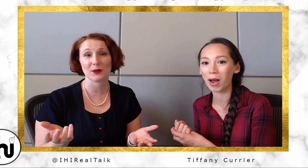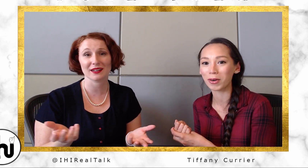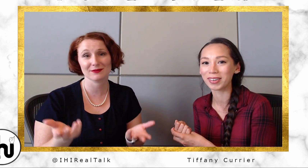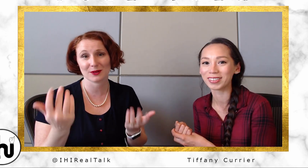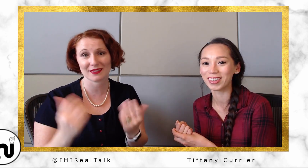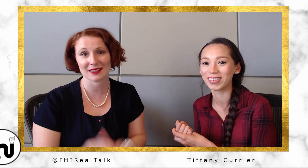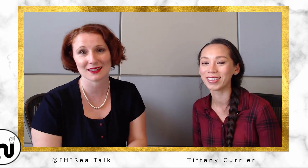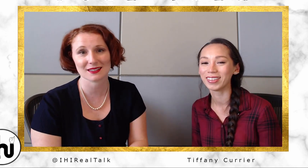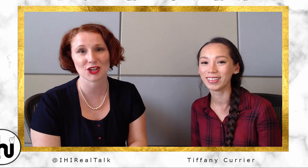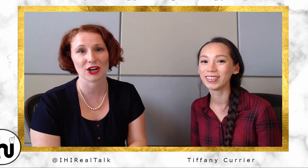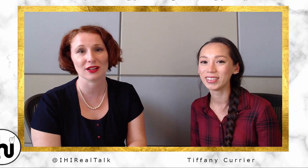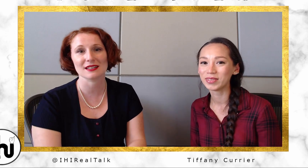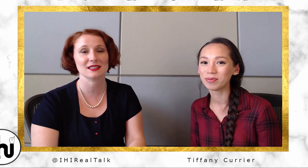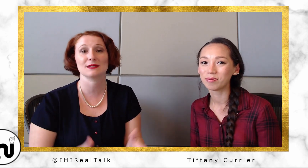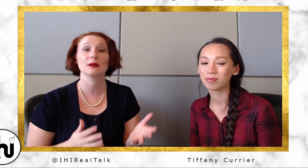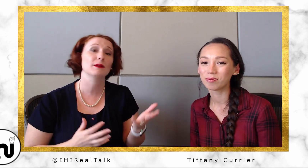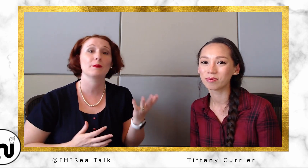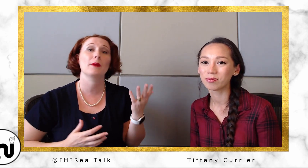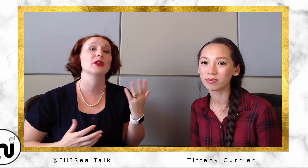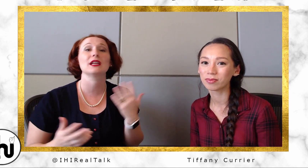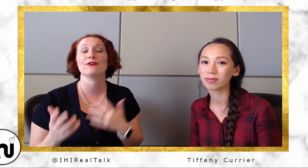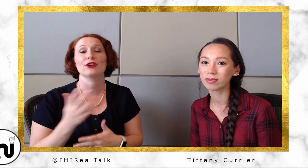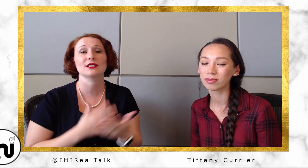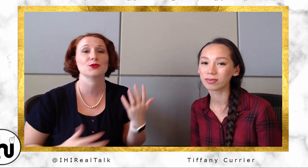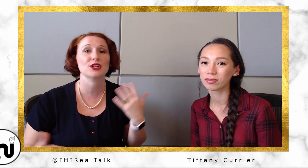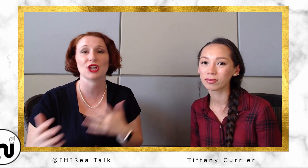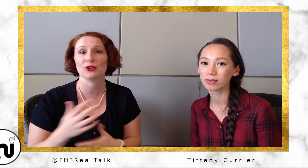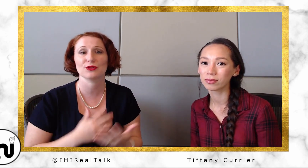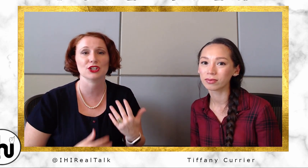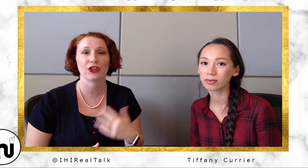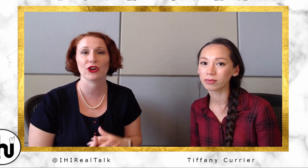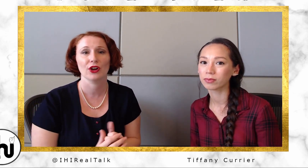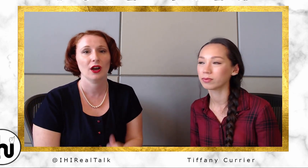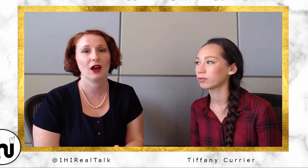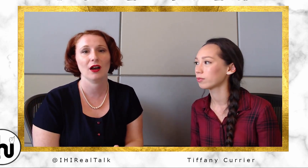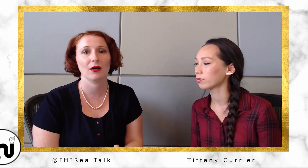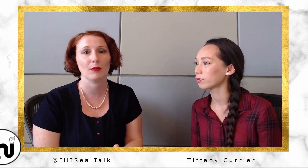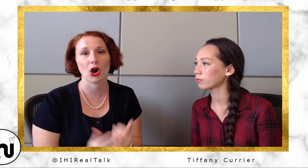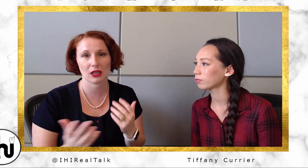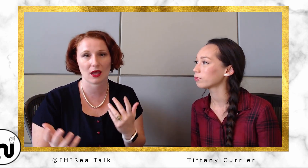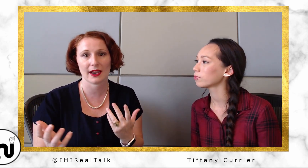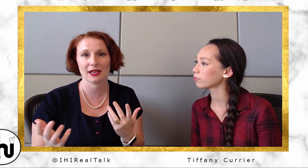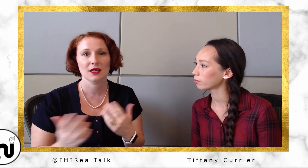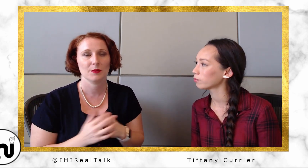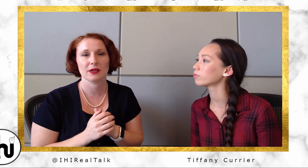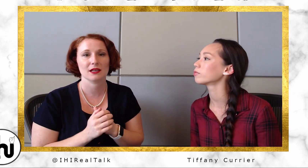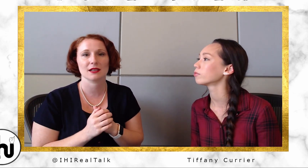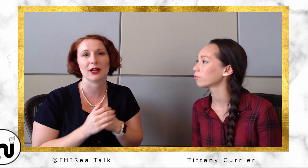this channel is, an ability for us to reach out to each other online because I don't